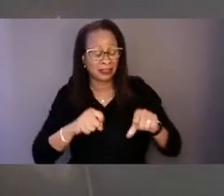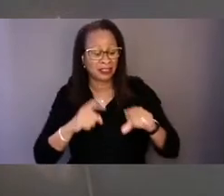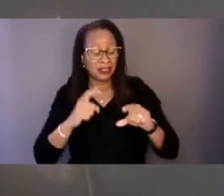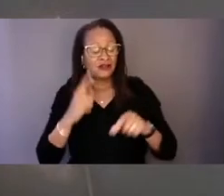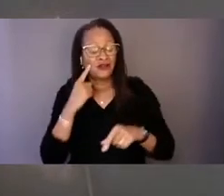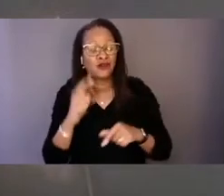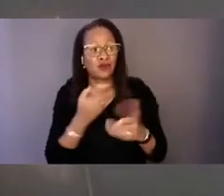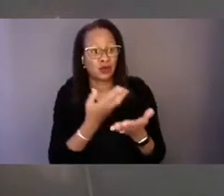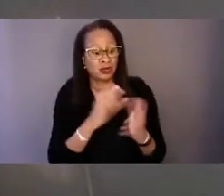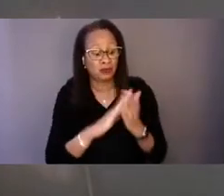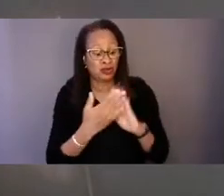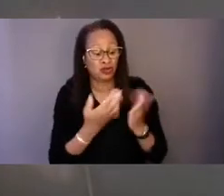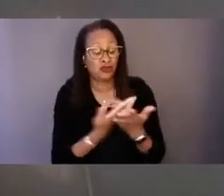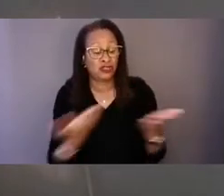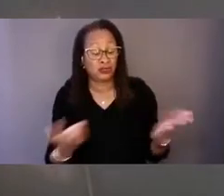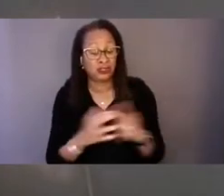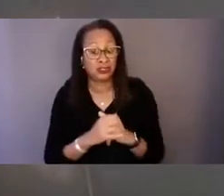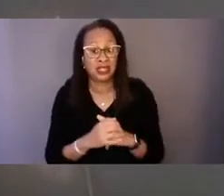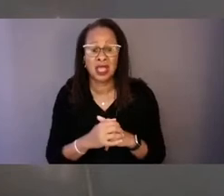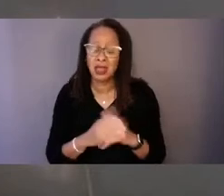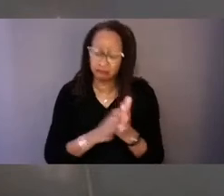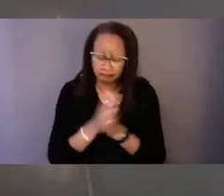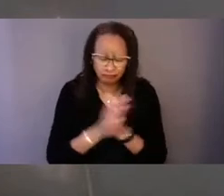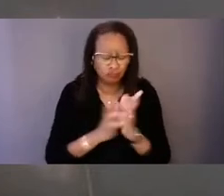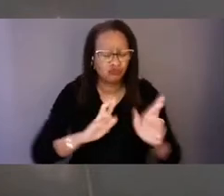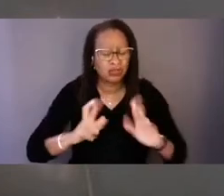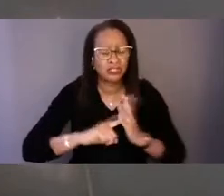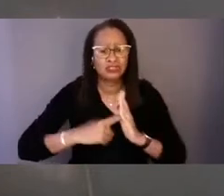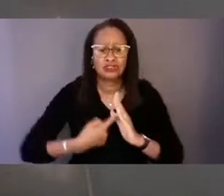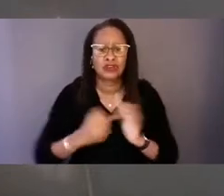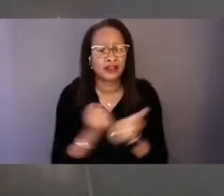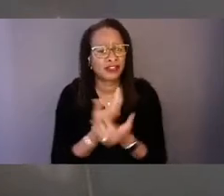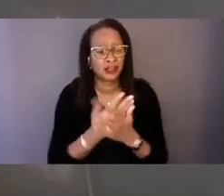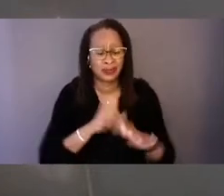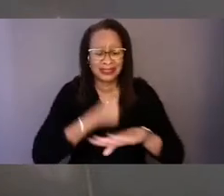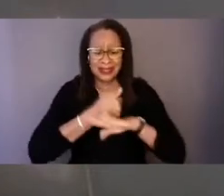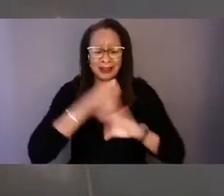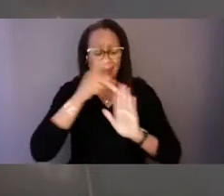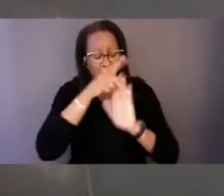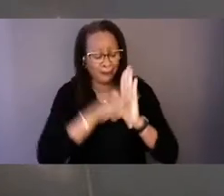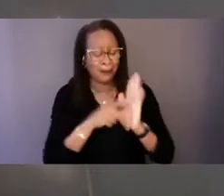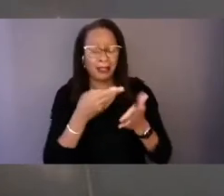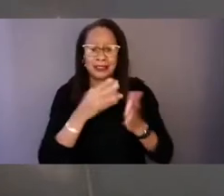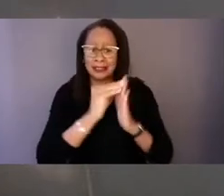set forth in the policy brief released by the Kennedy Satcher Center for Mental Health Equity